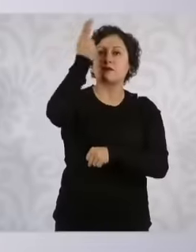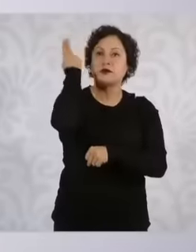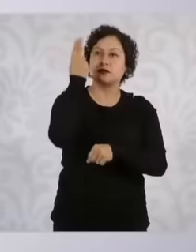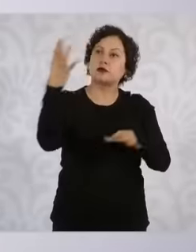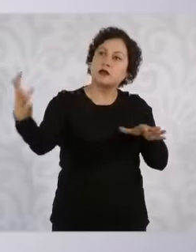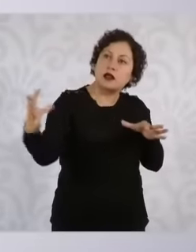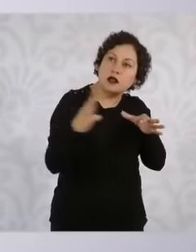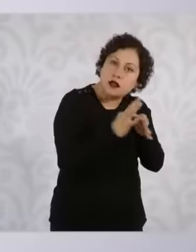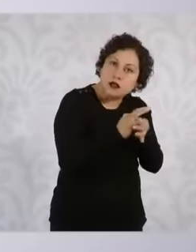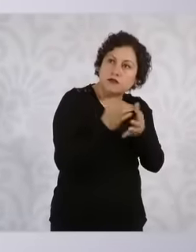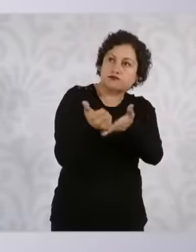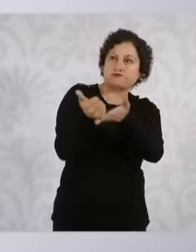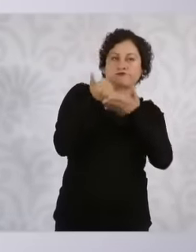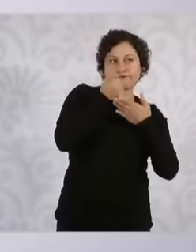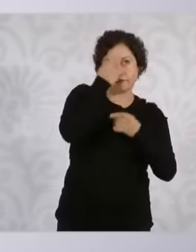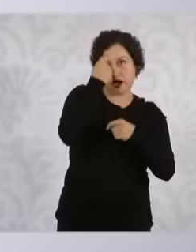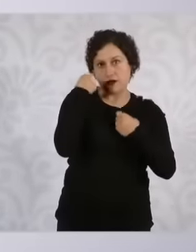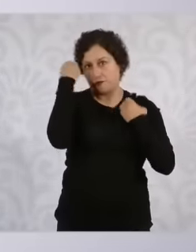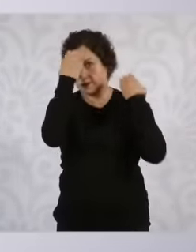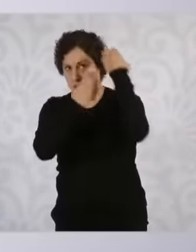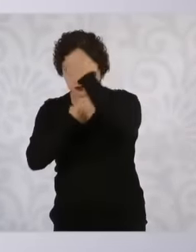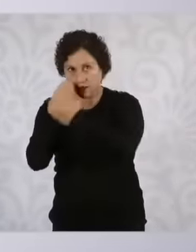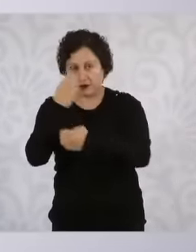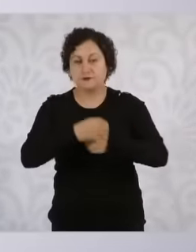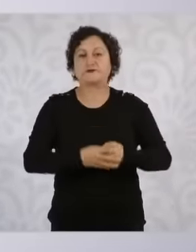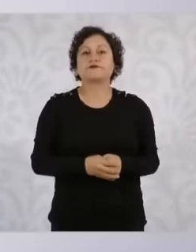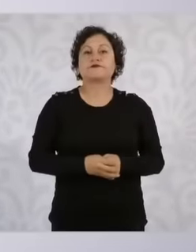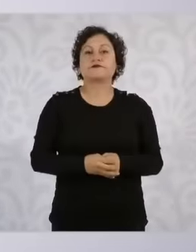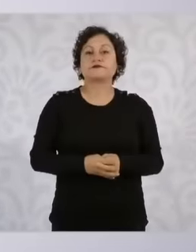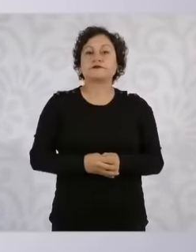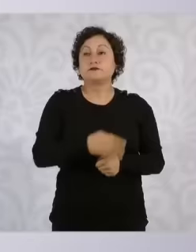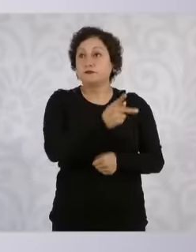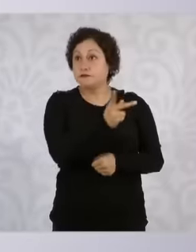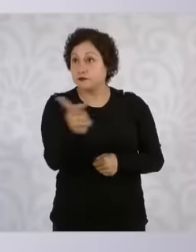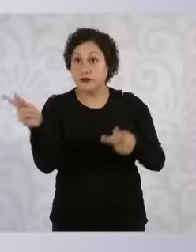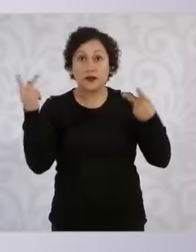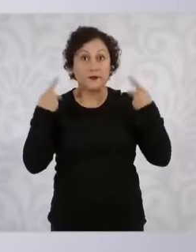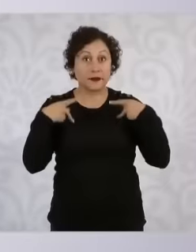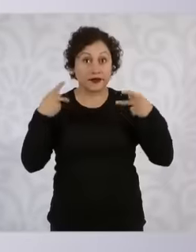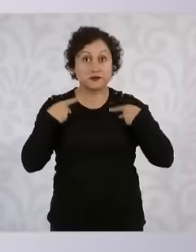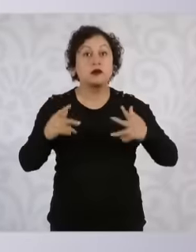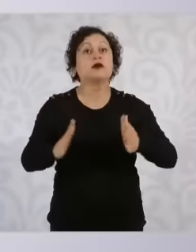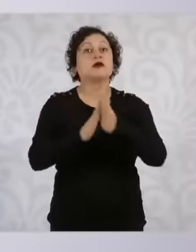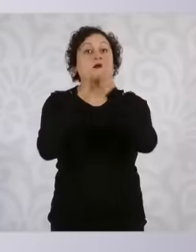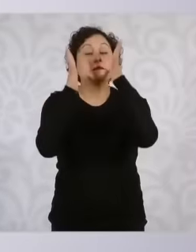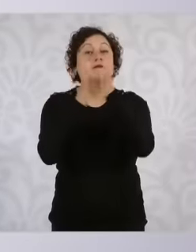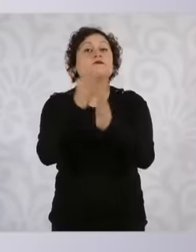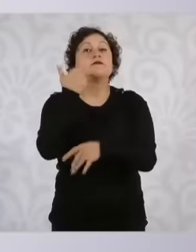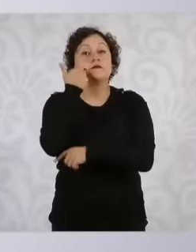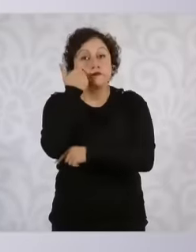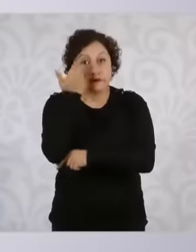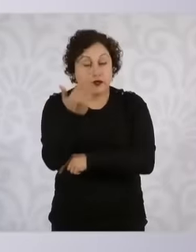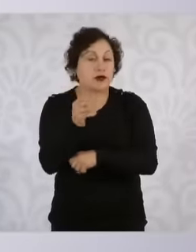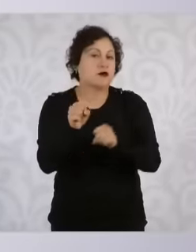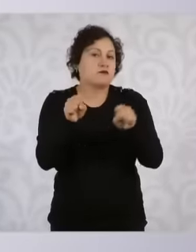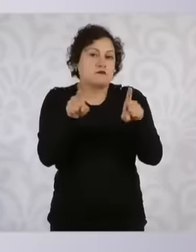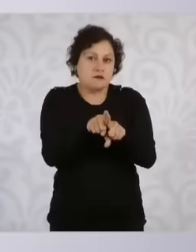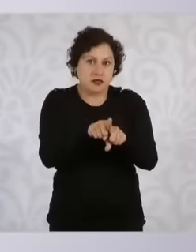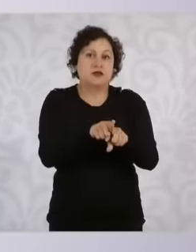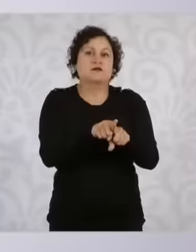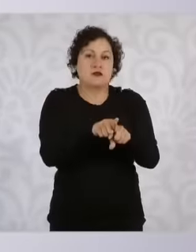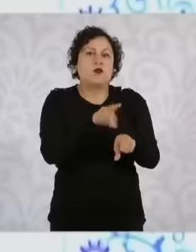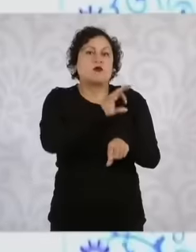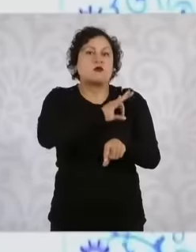assist. The applicants may participate simultaneously in two or more calls